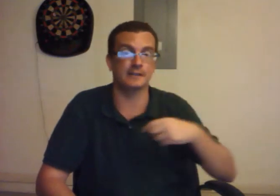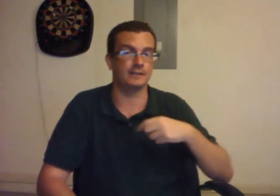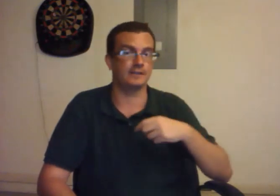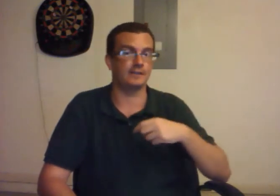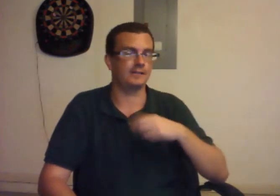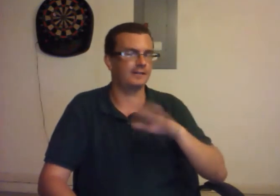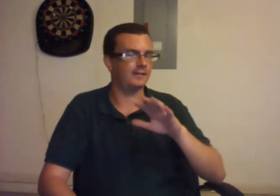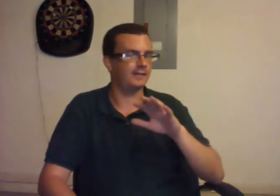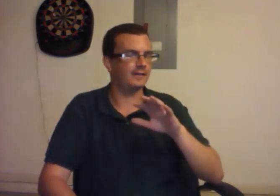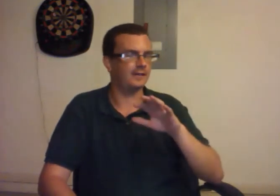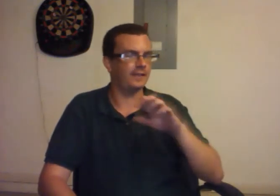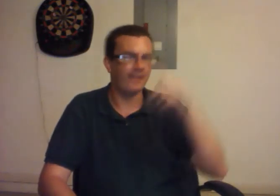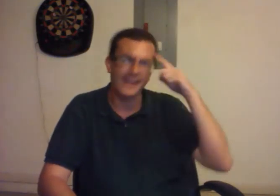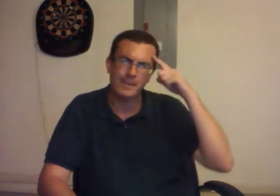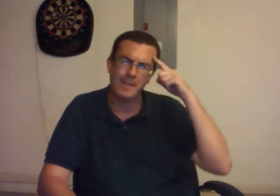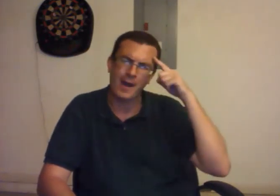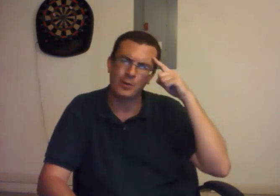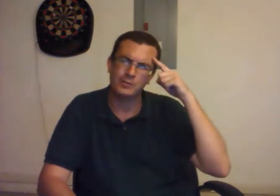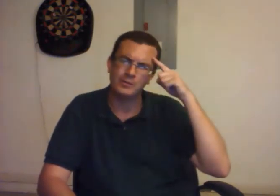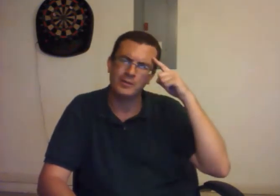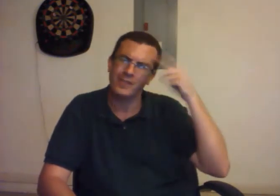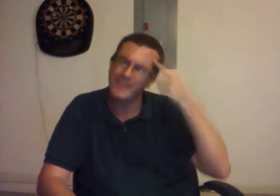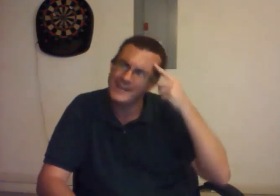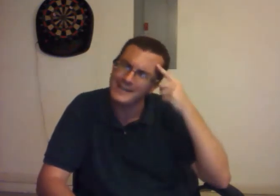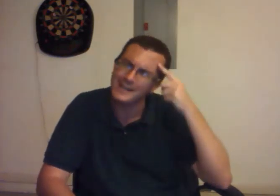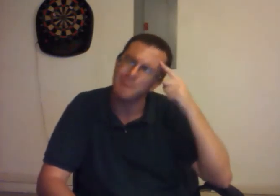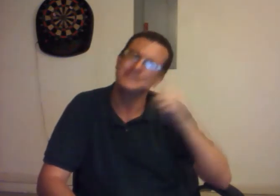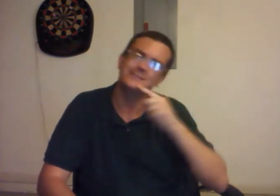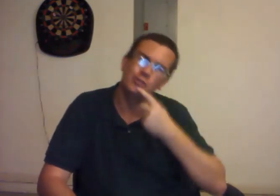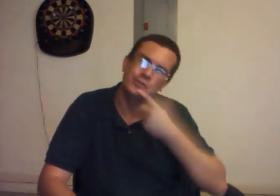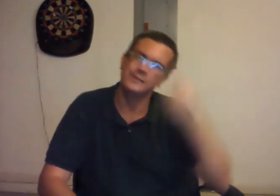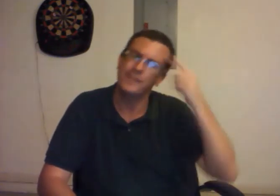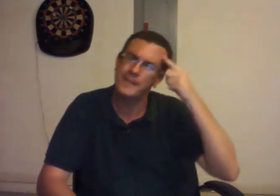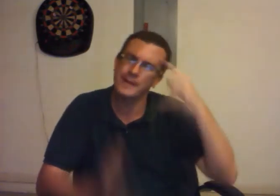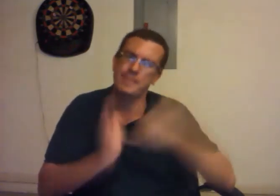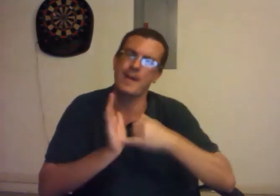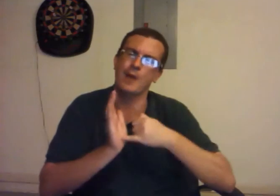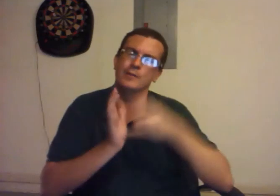Hold on now. Think about it. Think. I'm serious. Think about it.